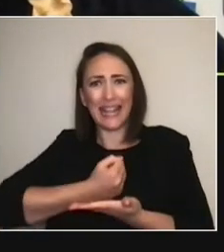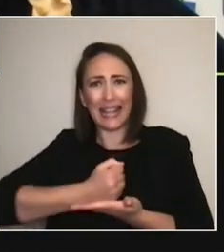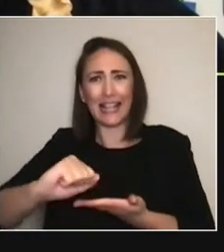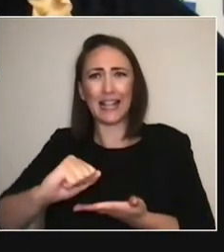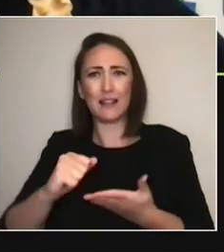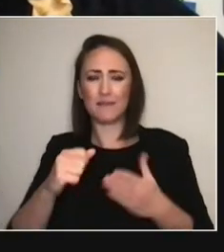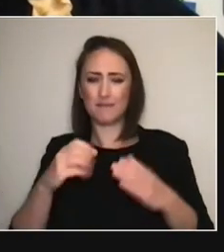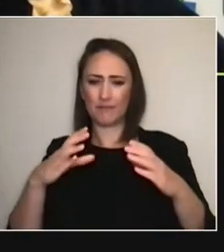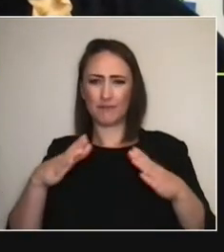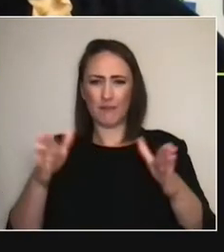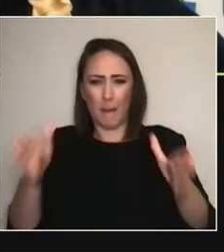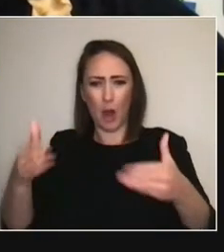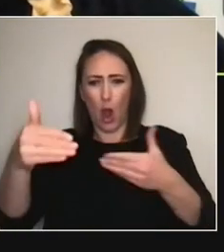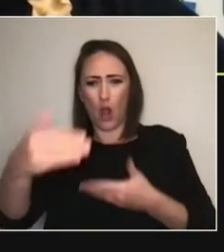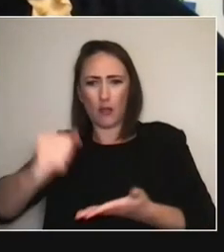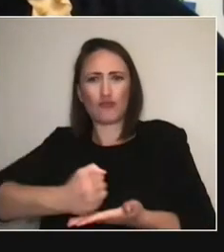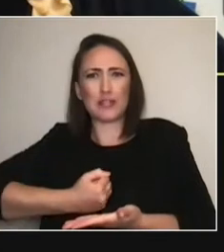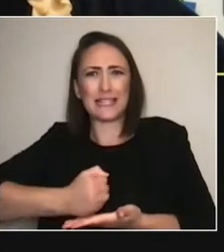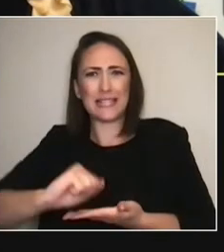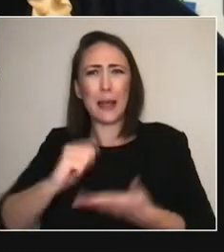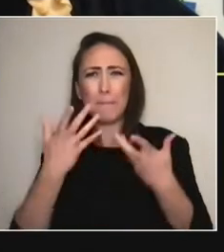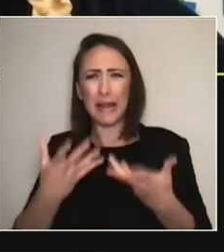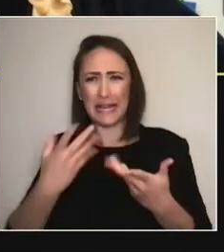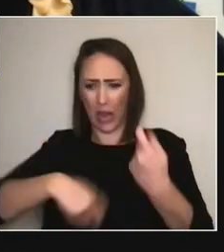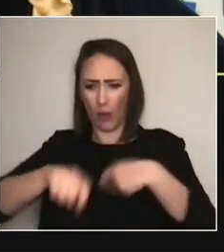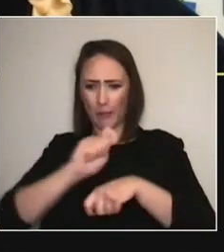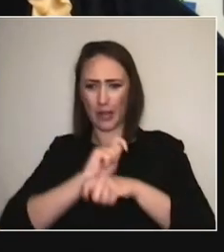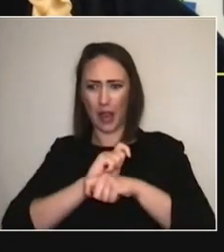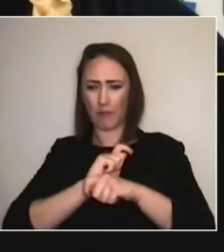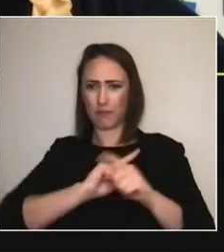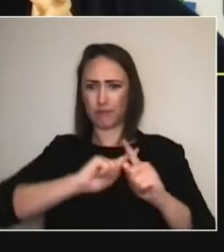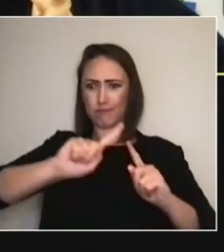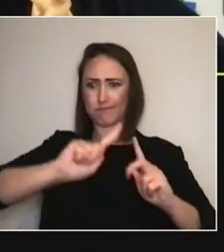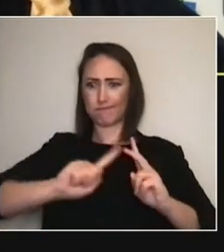And, yeah. And I think I like the way that we've tried to use